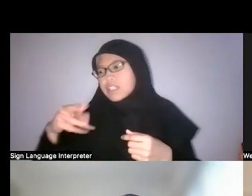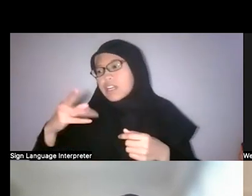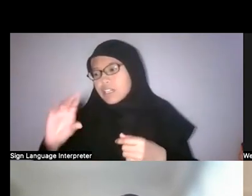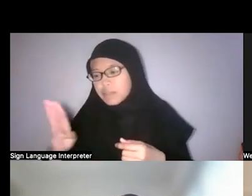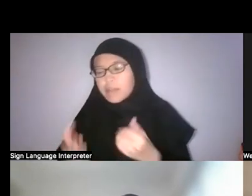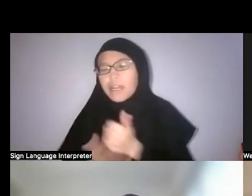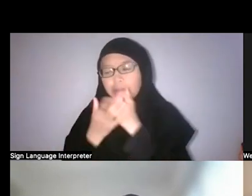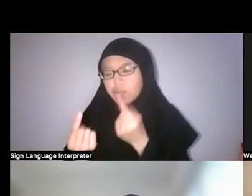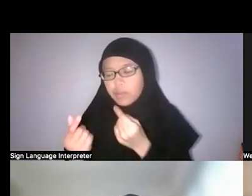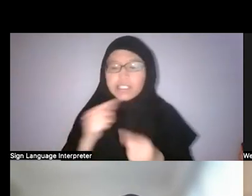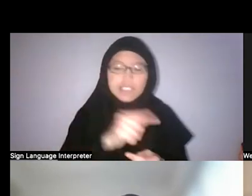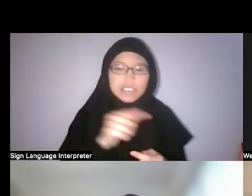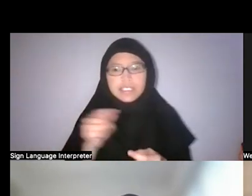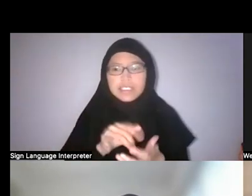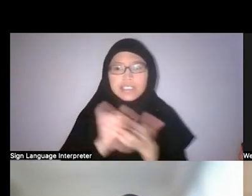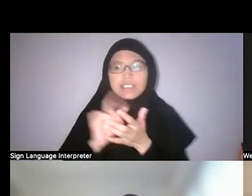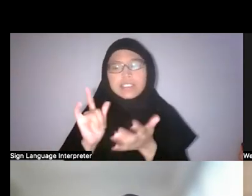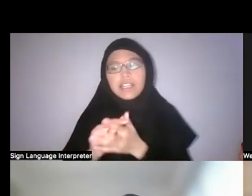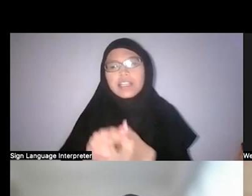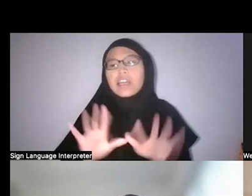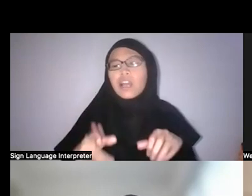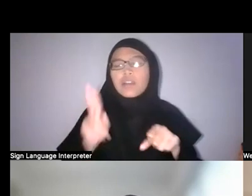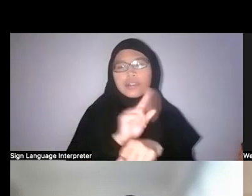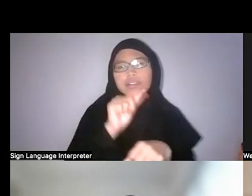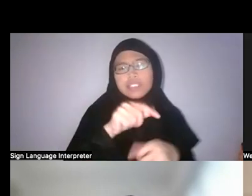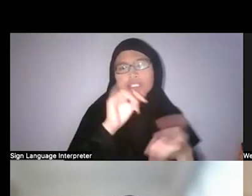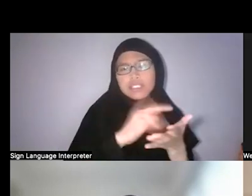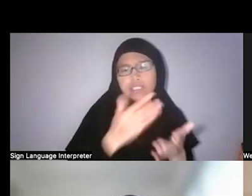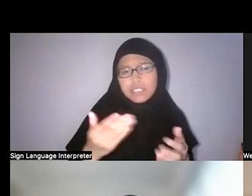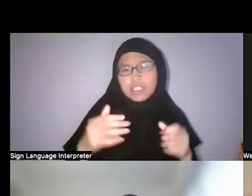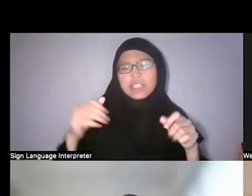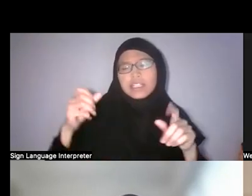And how the use of a certain thing impacts the other flora and fauna around them,